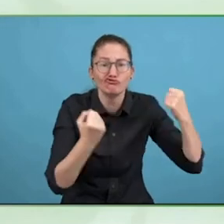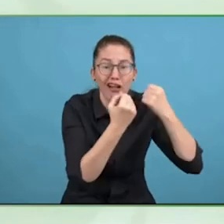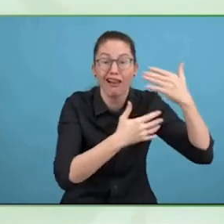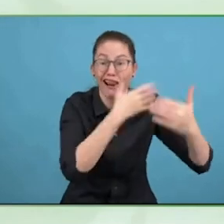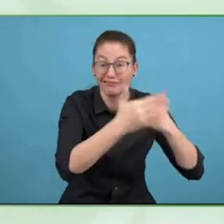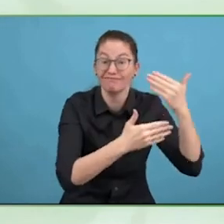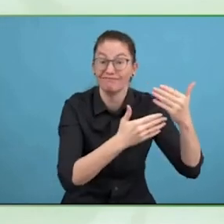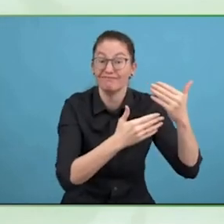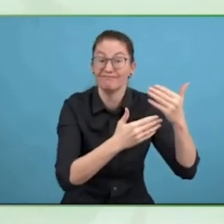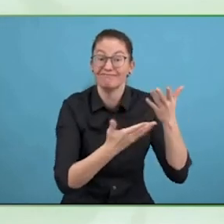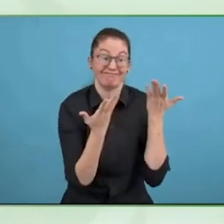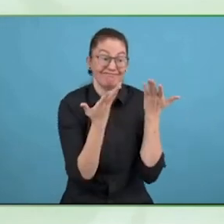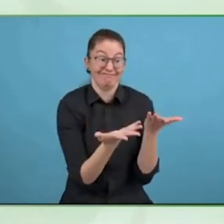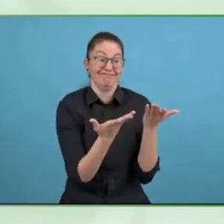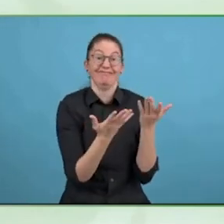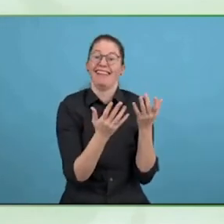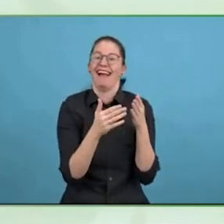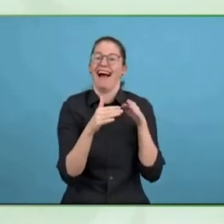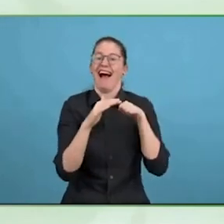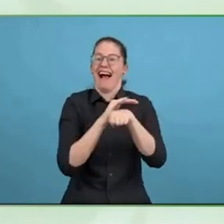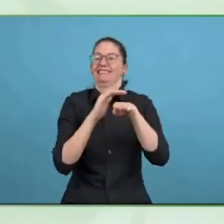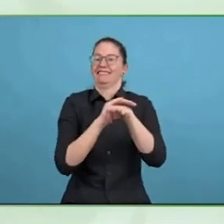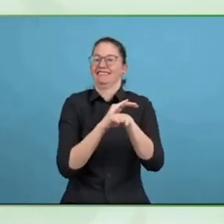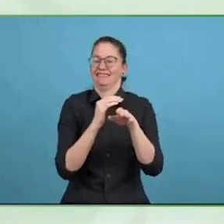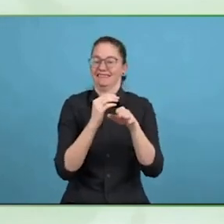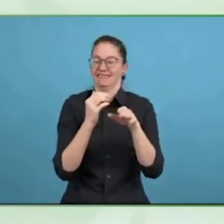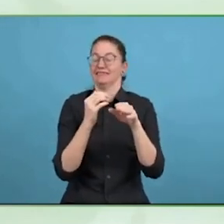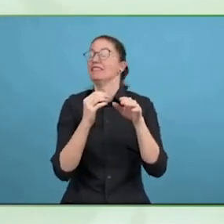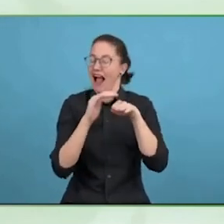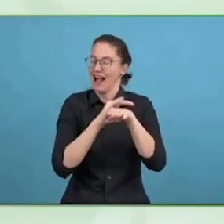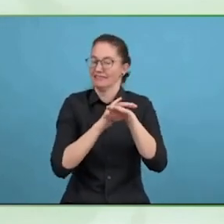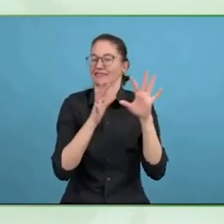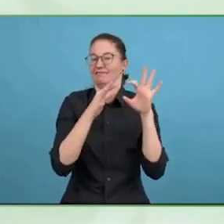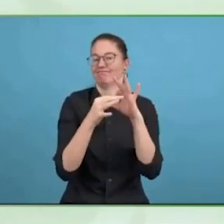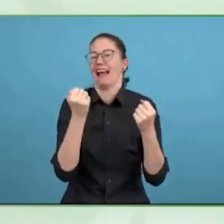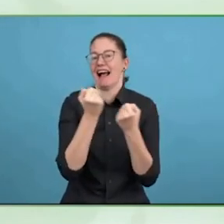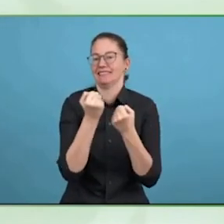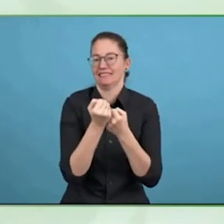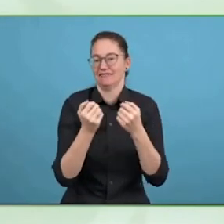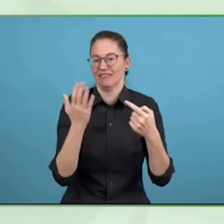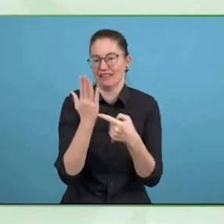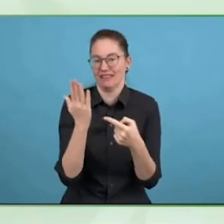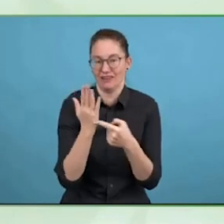focusing on health and well-being, but that work, to really improve